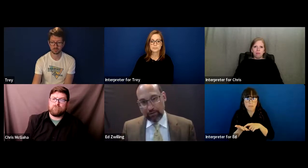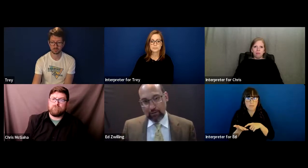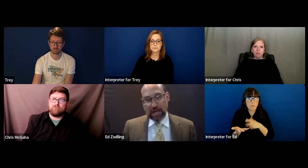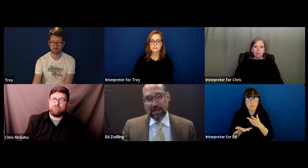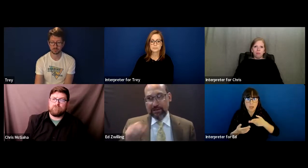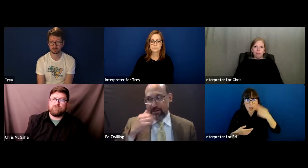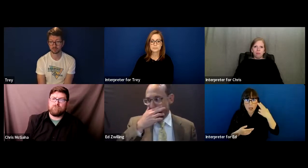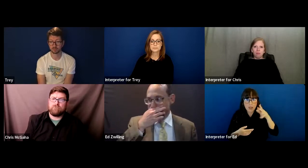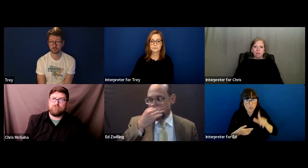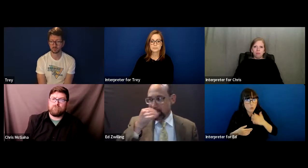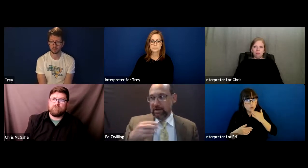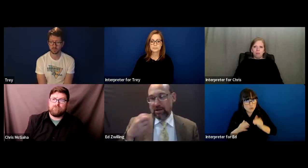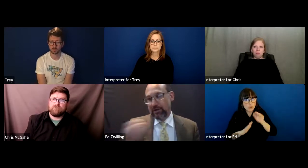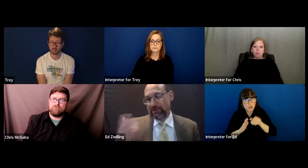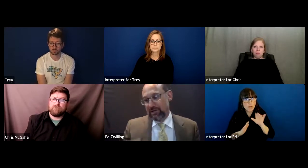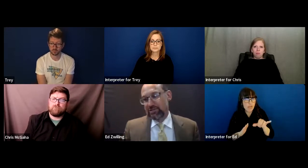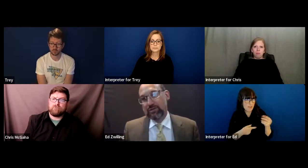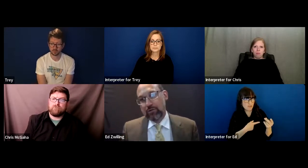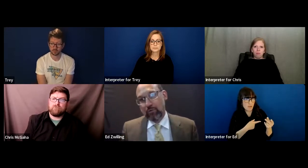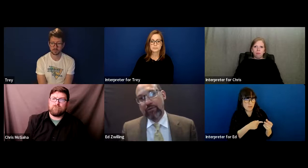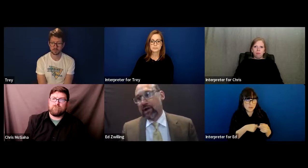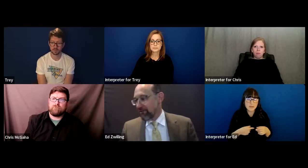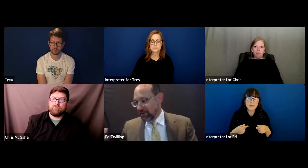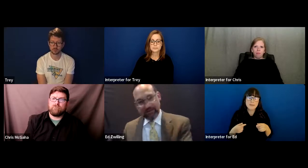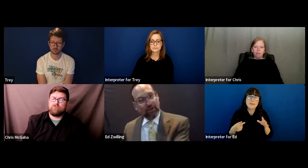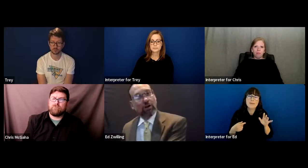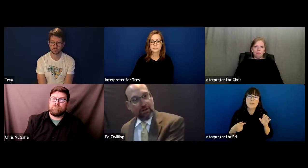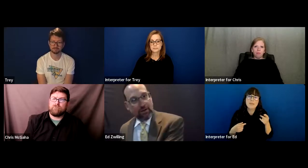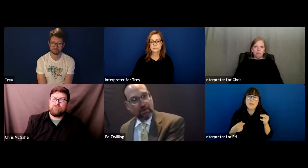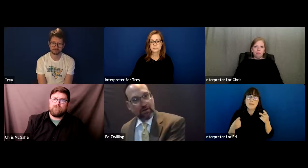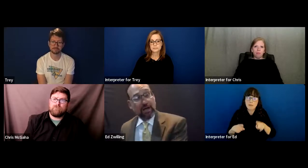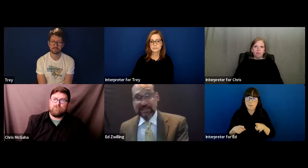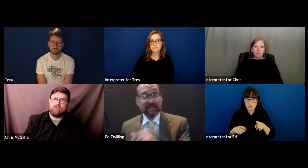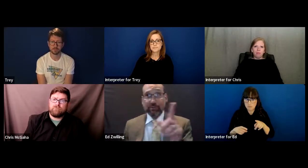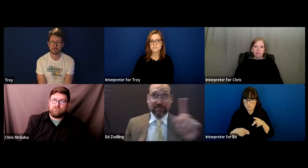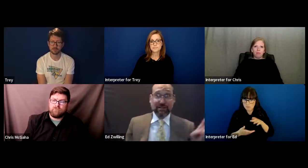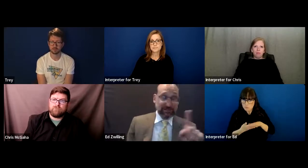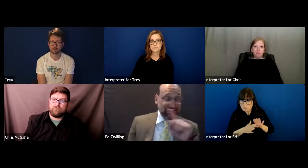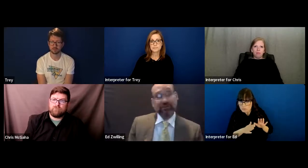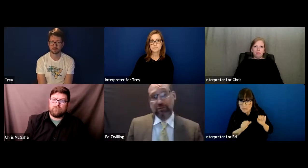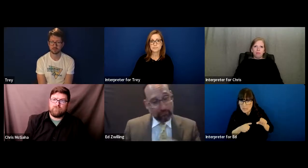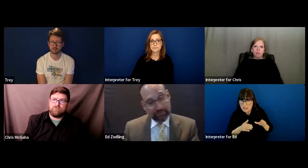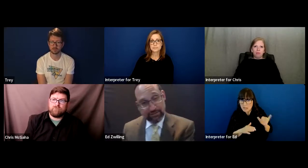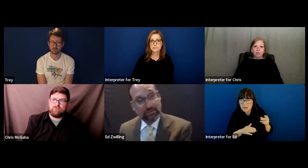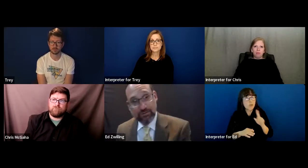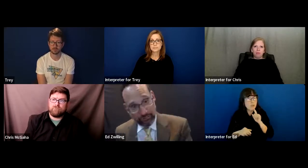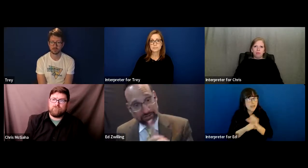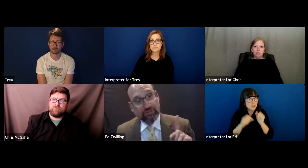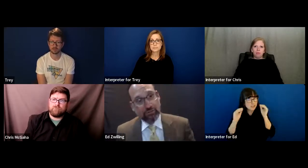or low end. There was an issue of having that dog there there -- actually, it was a teacher. It wasn't a student.